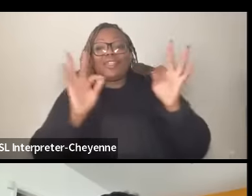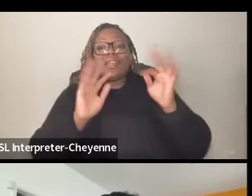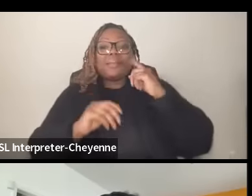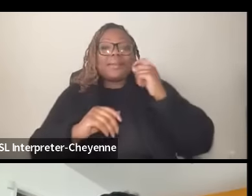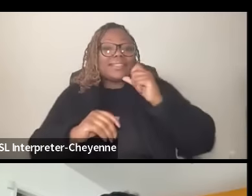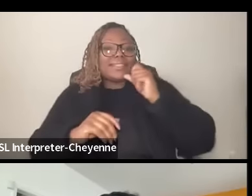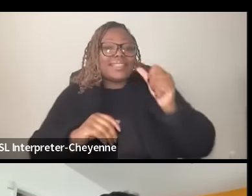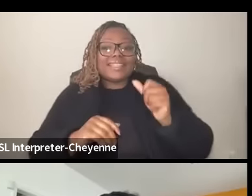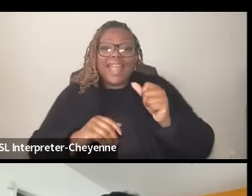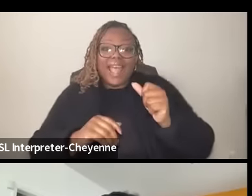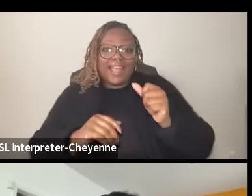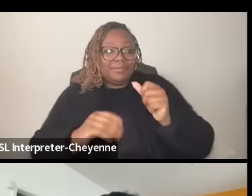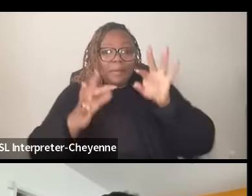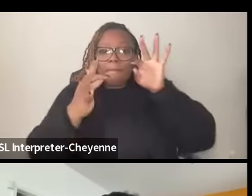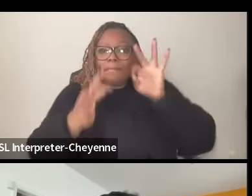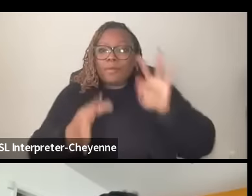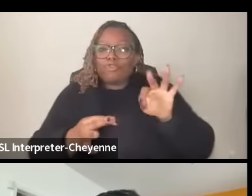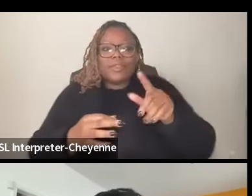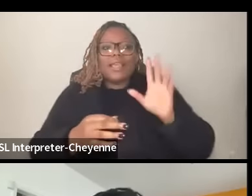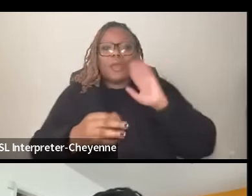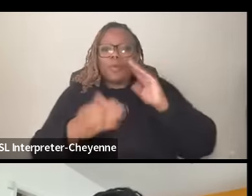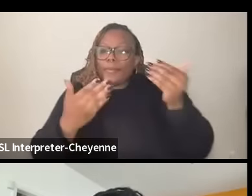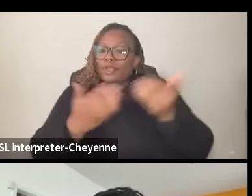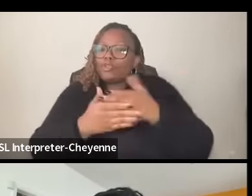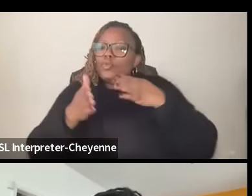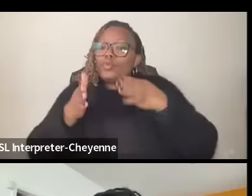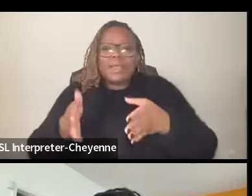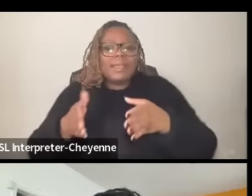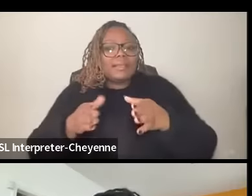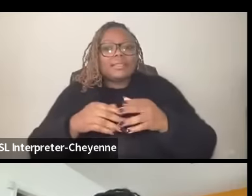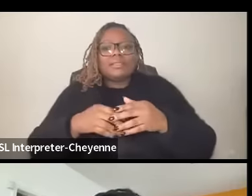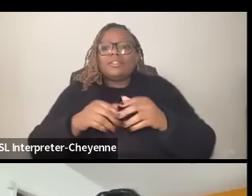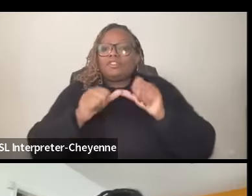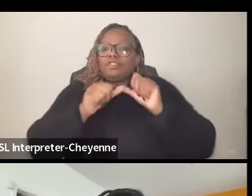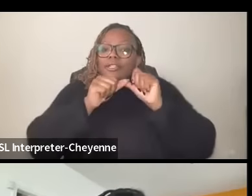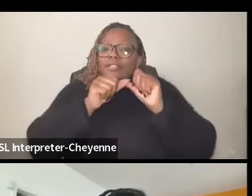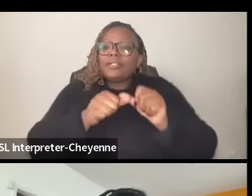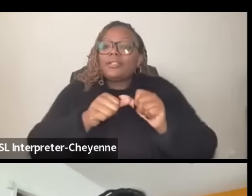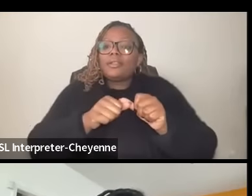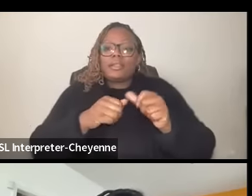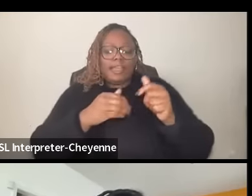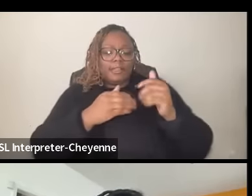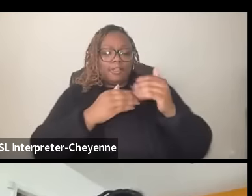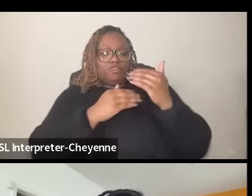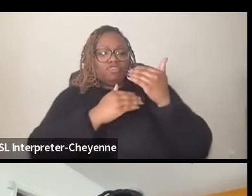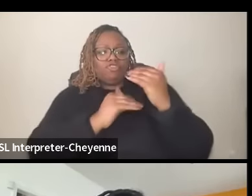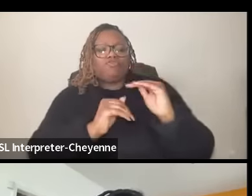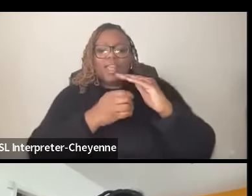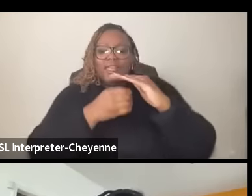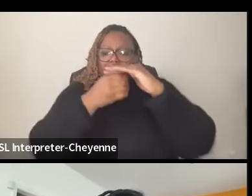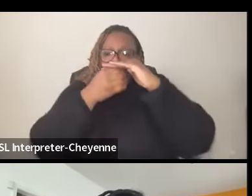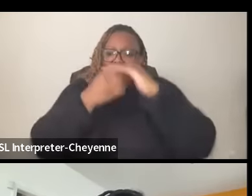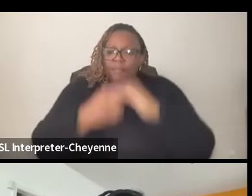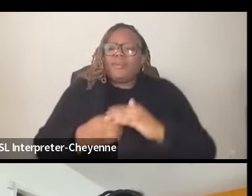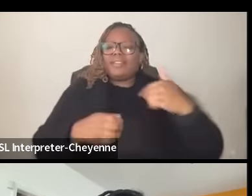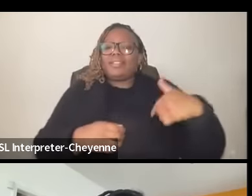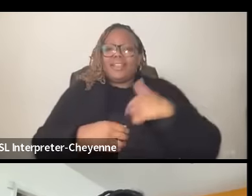absolute and there will there will be new ways of constraining and limiting um us as human beings in